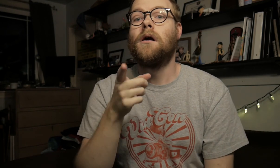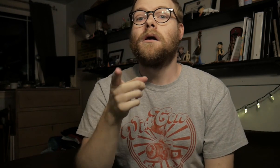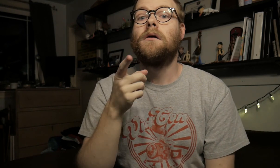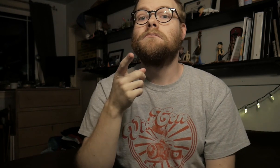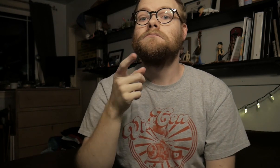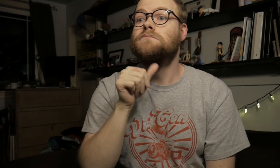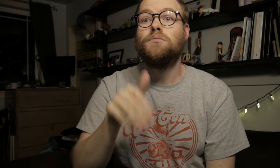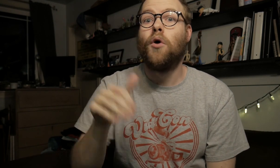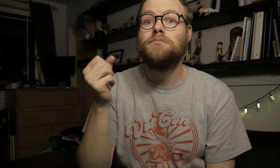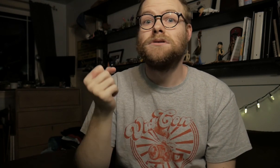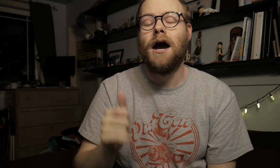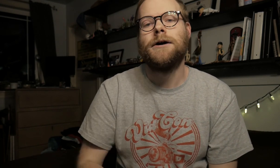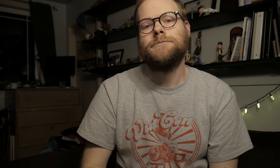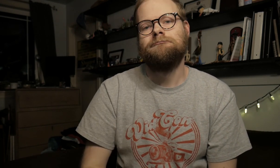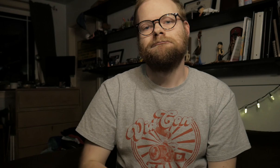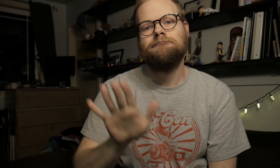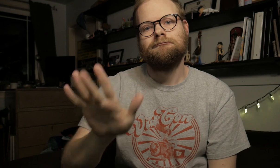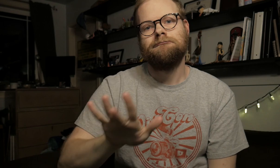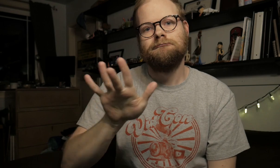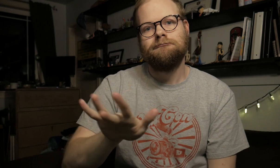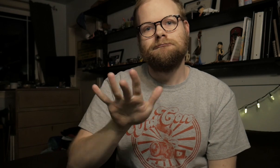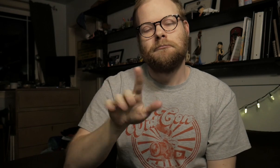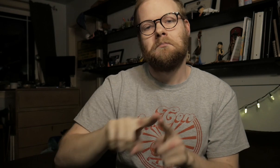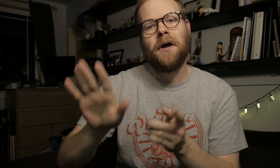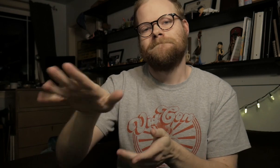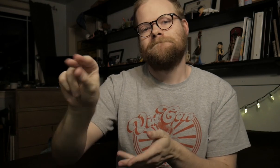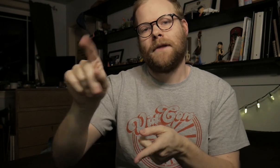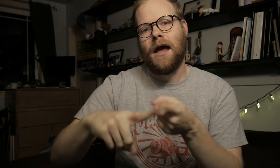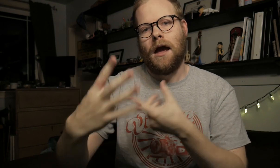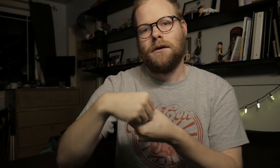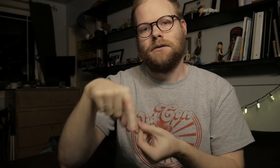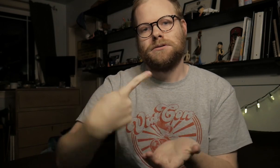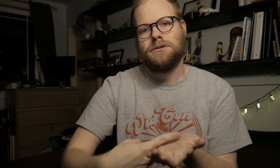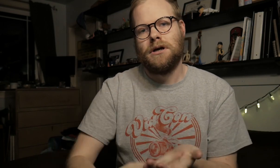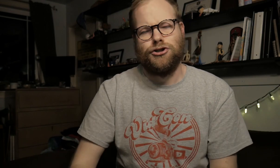"You didn't grow up signing? Poor you. But no, you can't participate in this discussion."